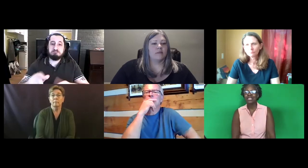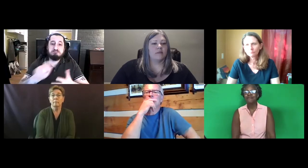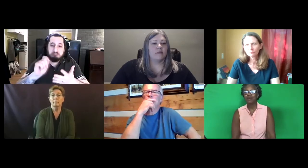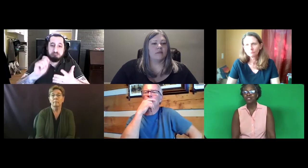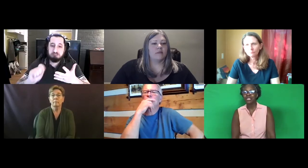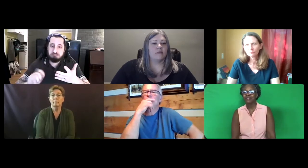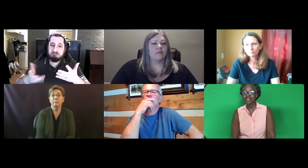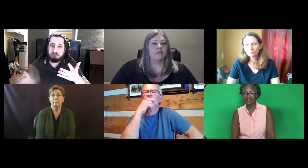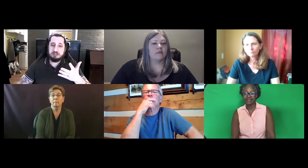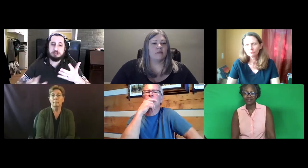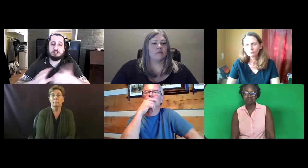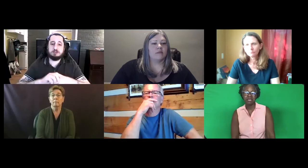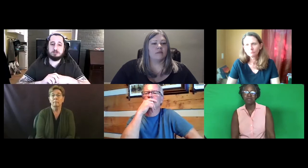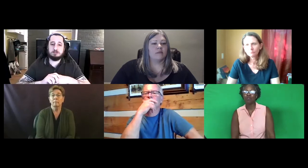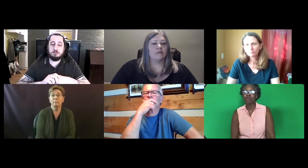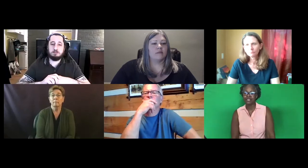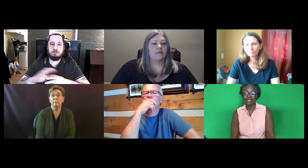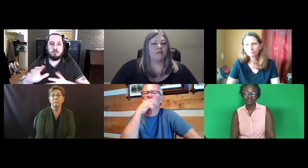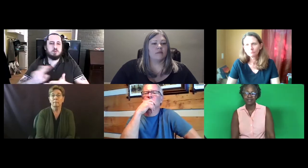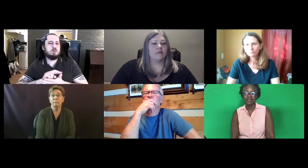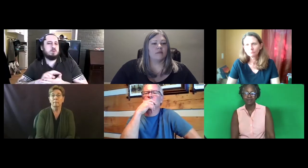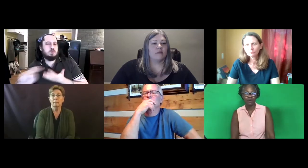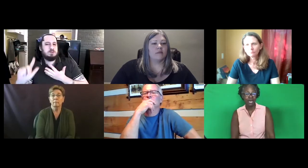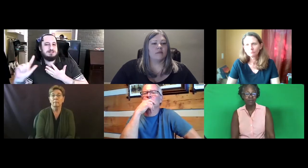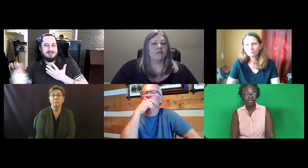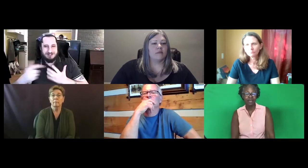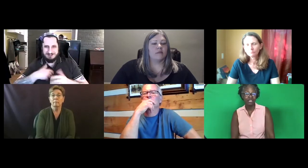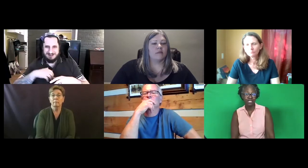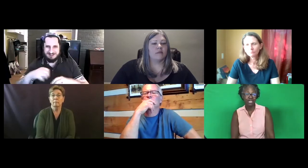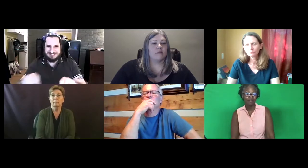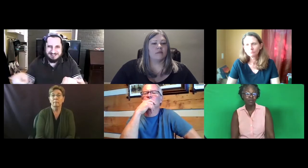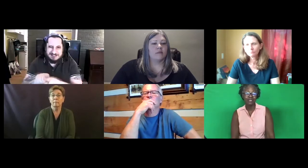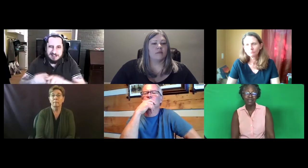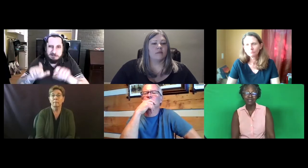If I were to give a test, maybe a written test, would that be enough? To just have a written test?